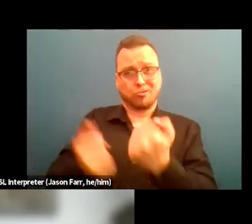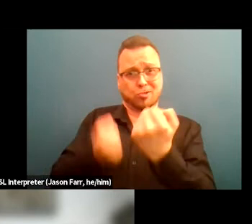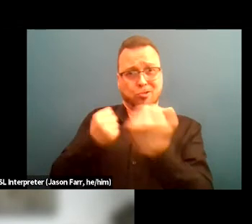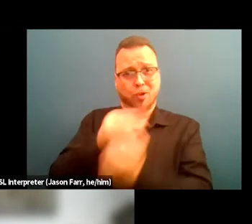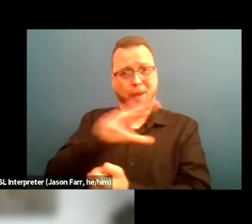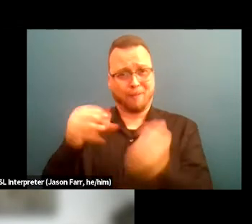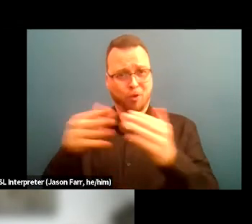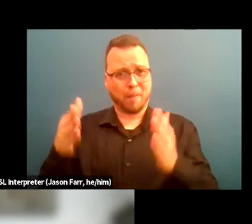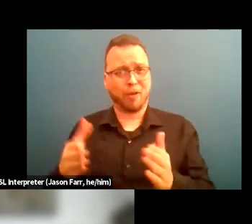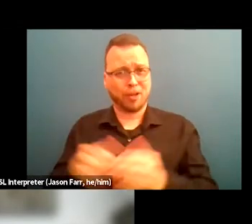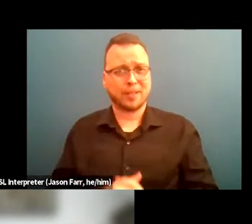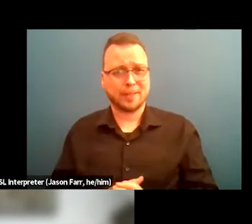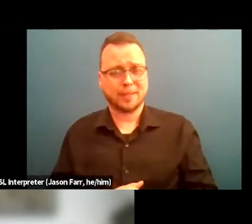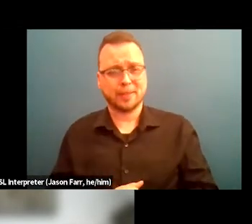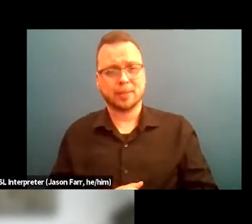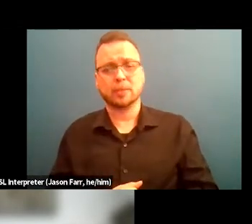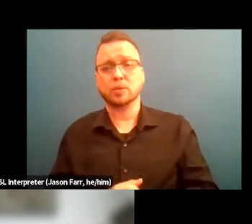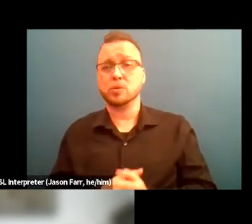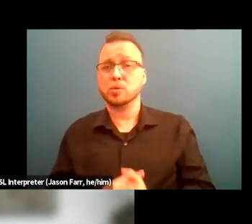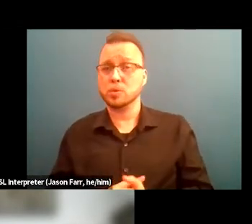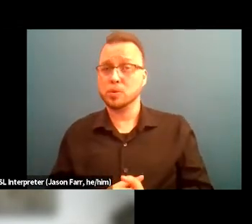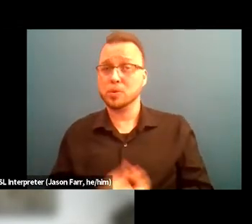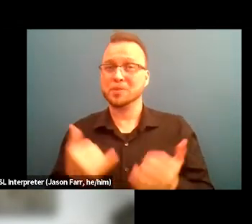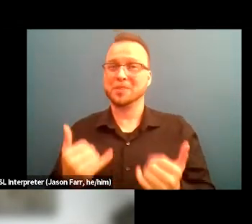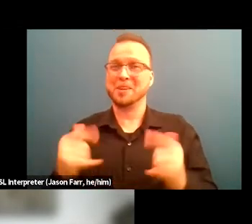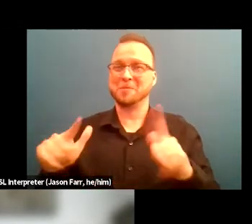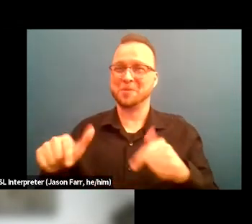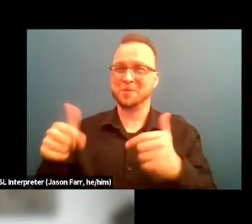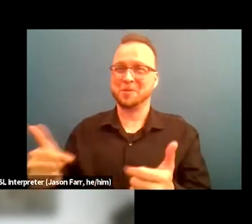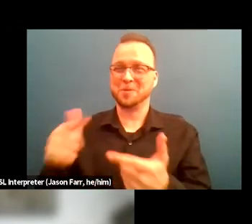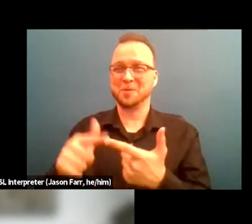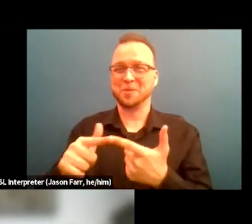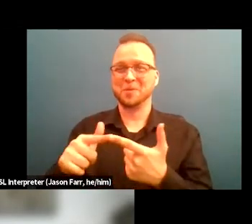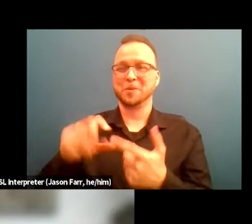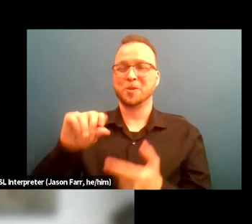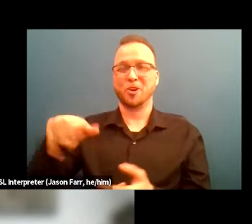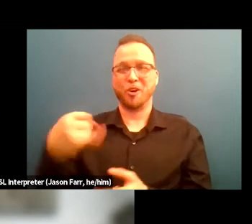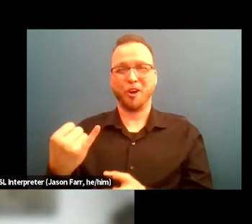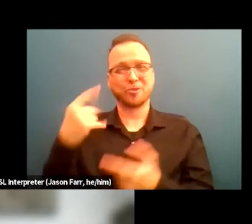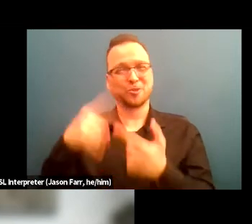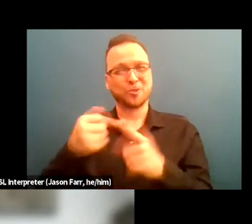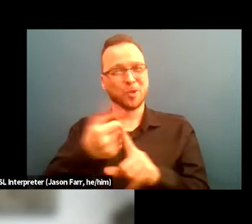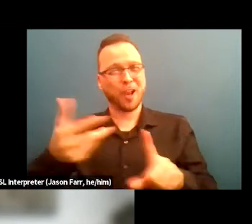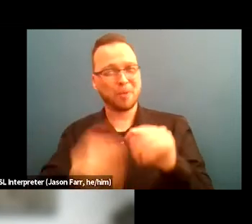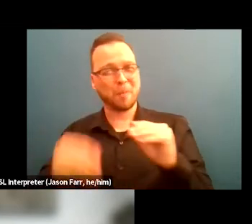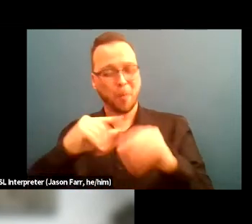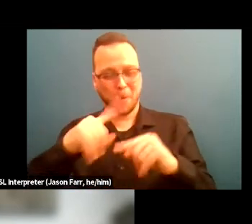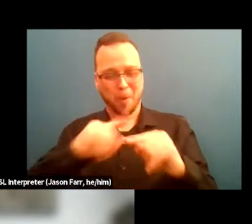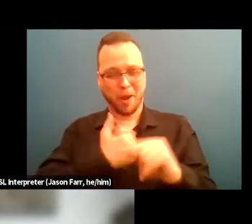And so with that, I'm going to turn it over to Eoj, to elaborate more on our housing piece.